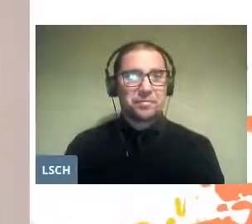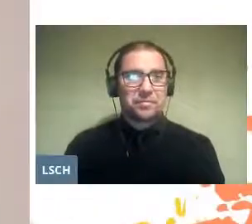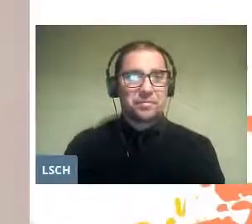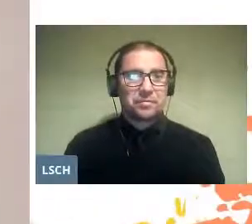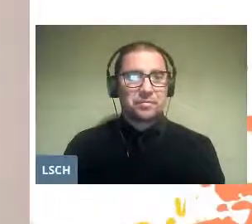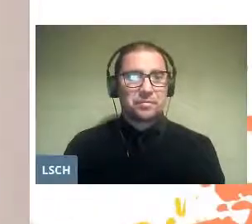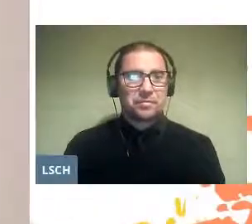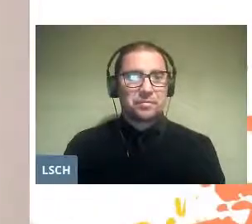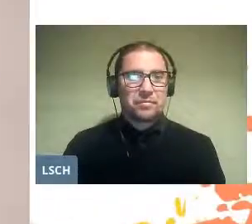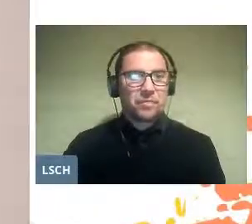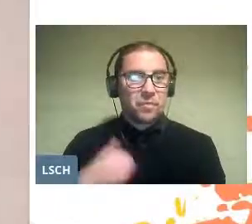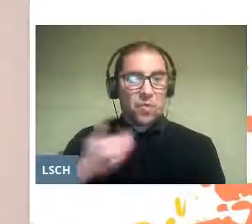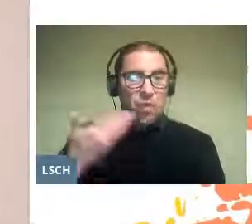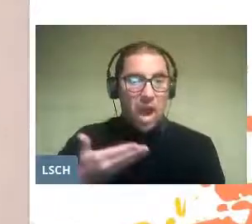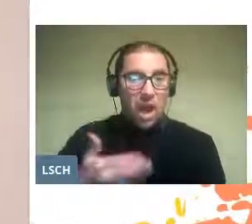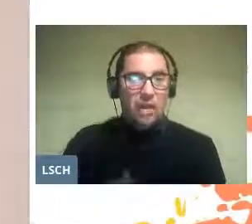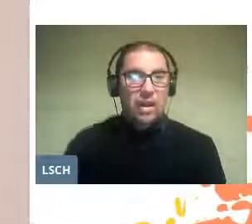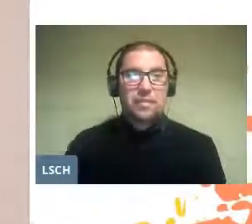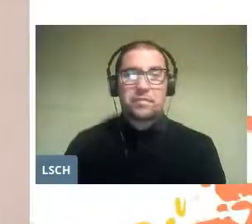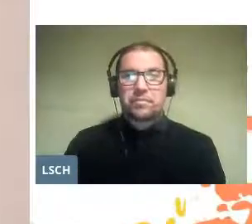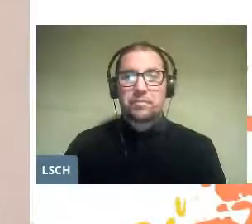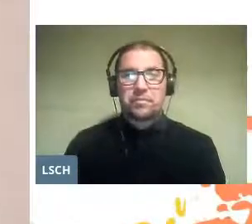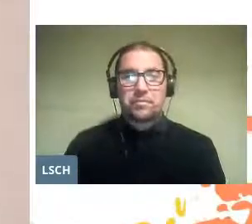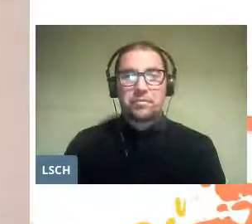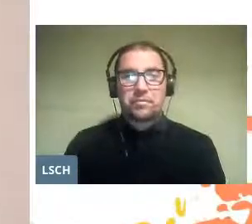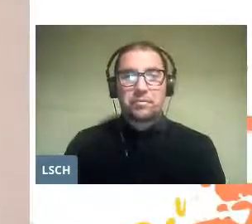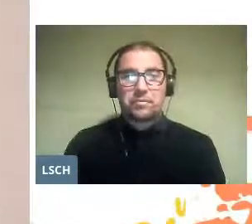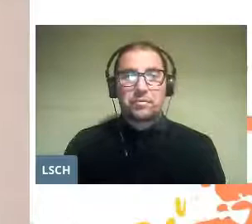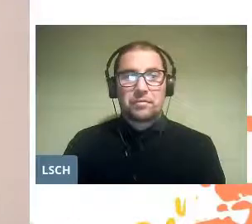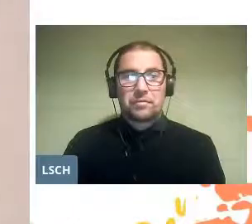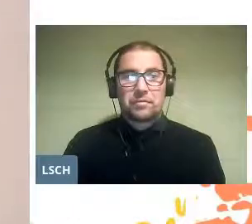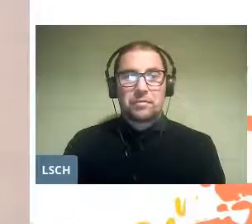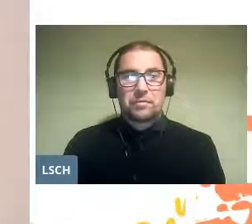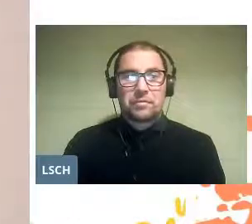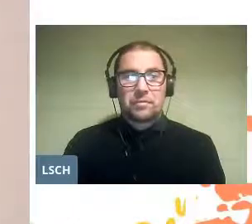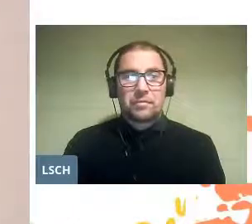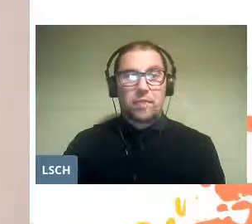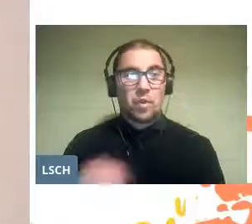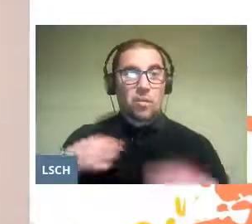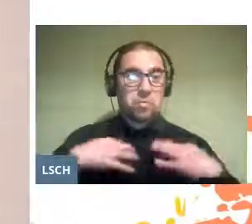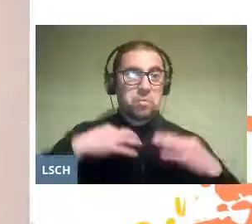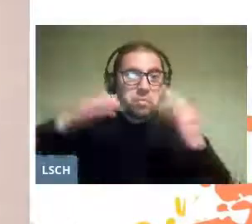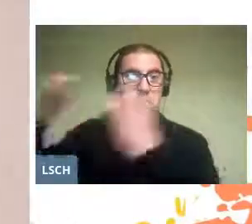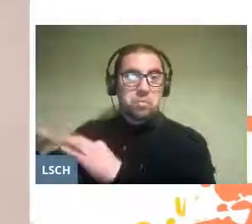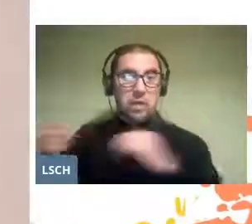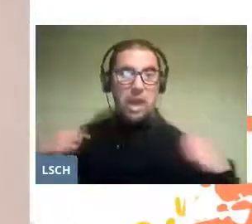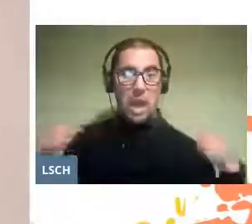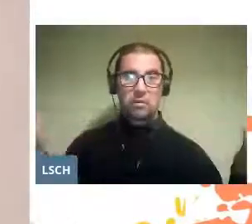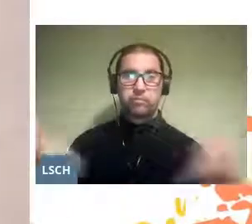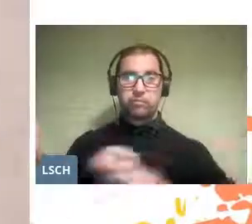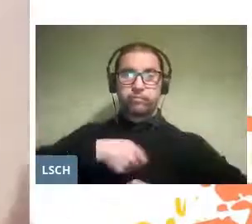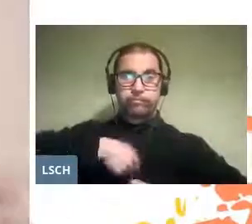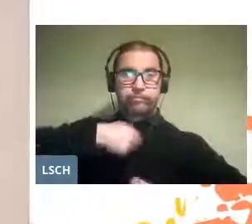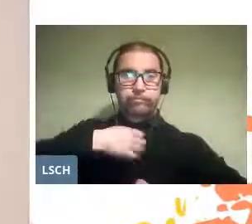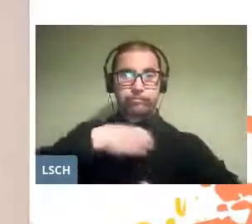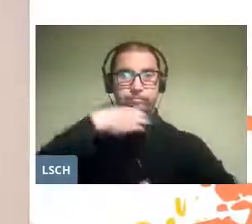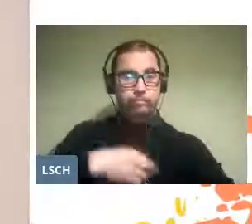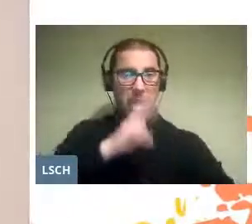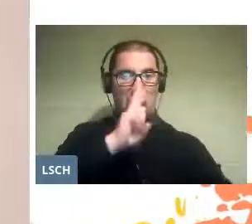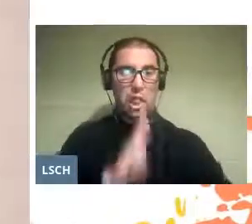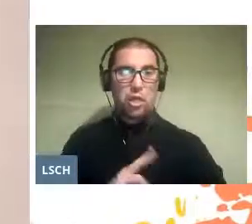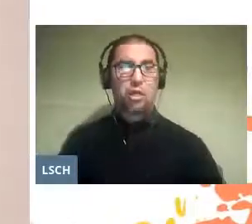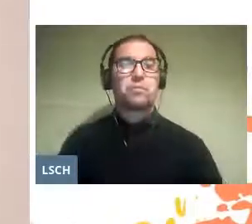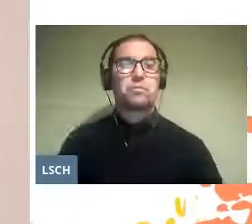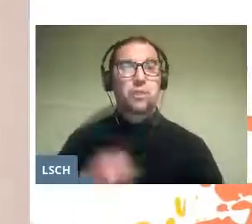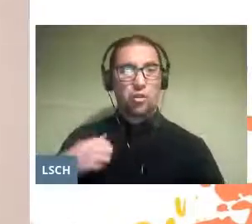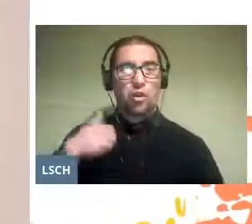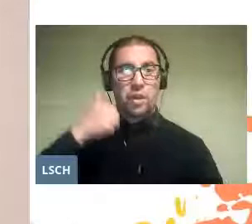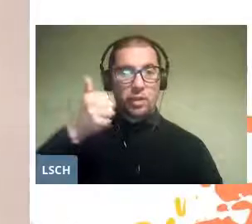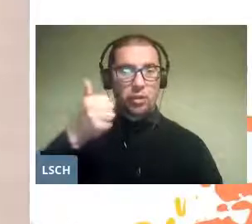I now put on the cape, the costume of director of this program,